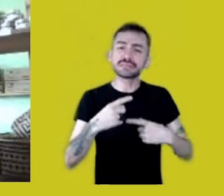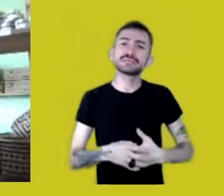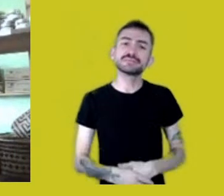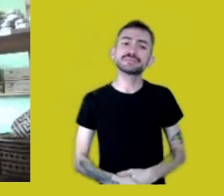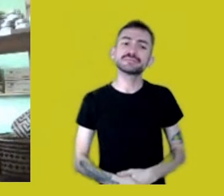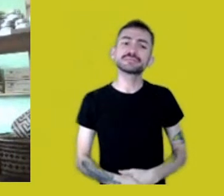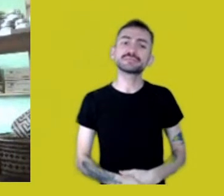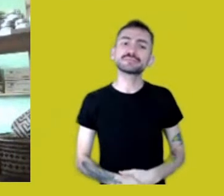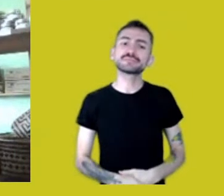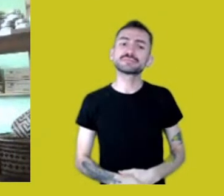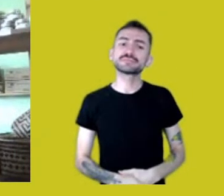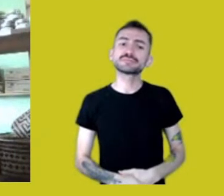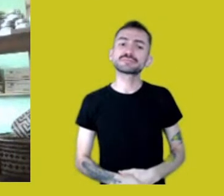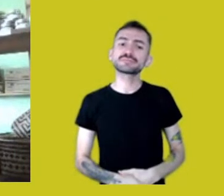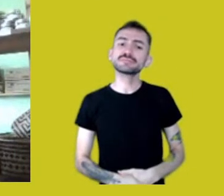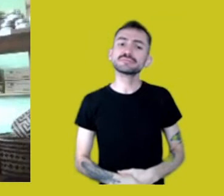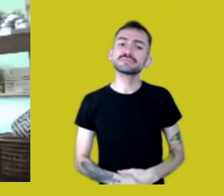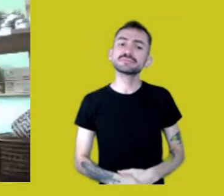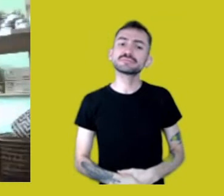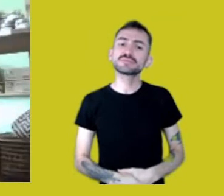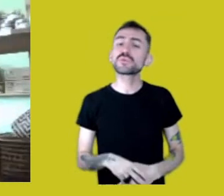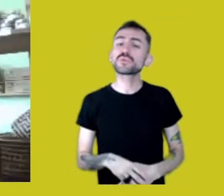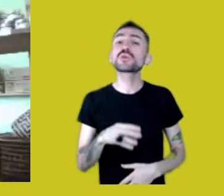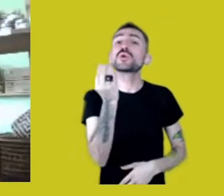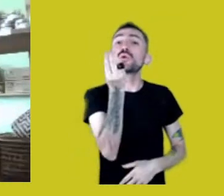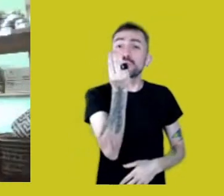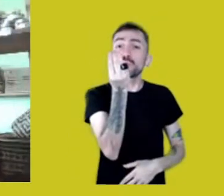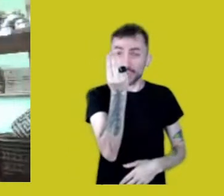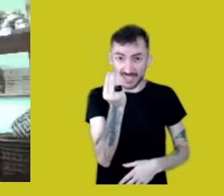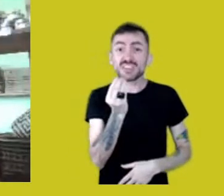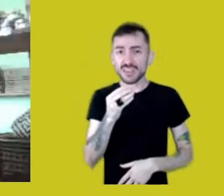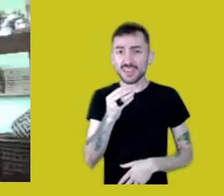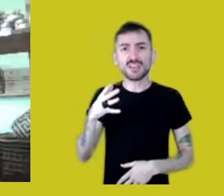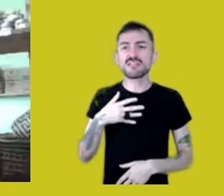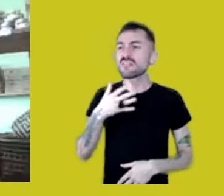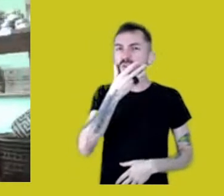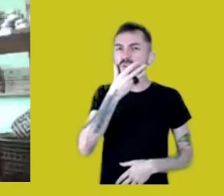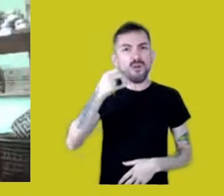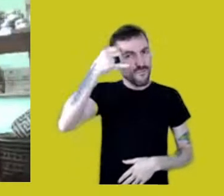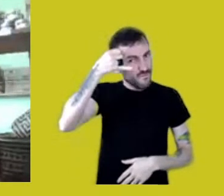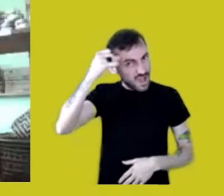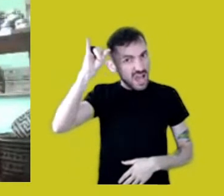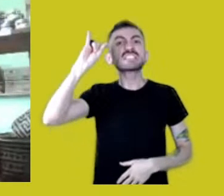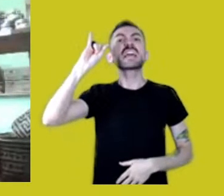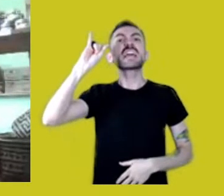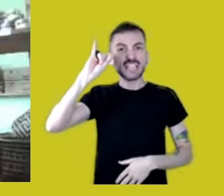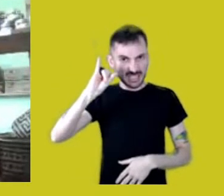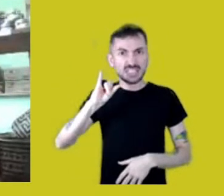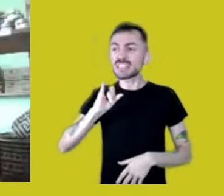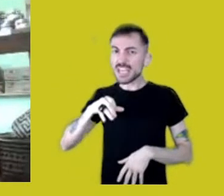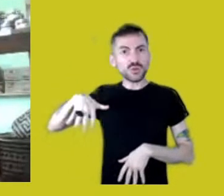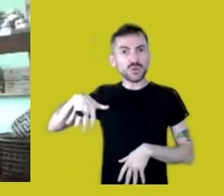because farmers invade our territory. The Guarani-Kaiowá are living by the roads